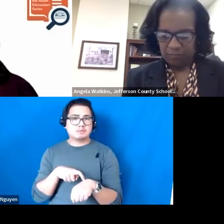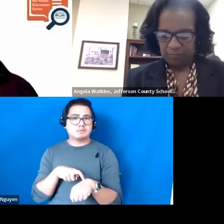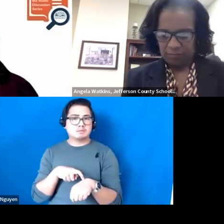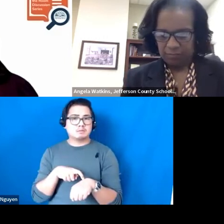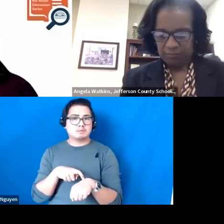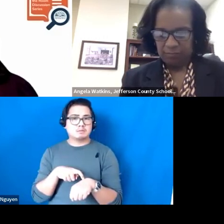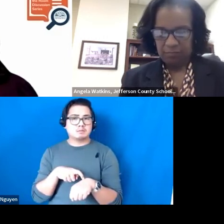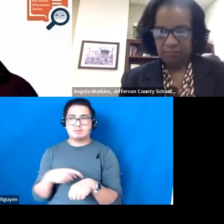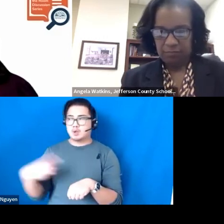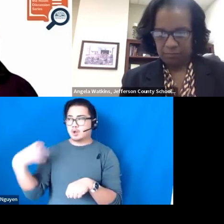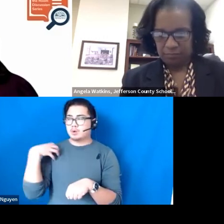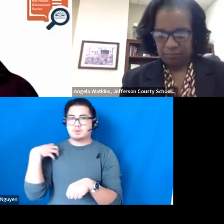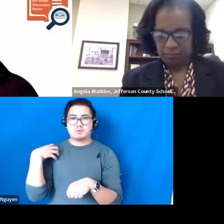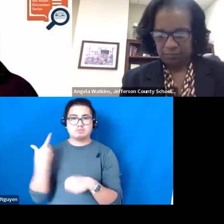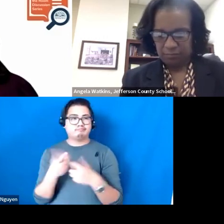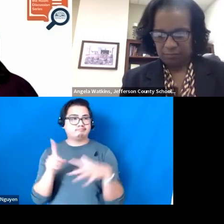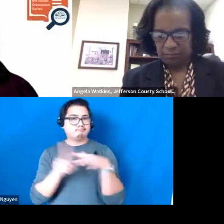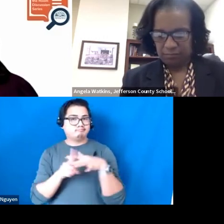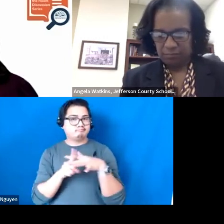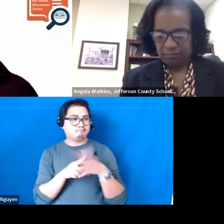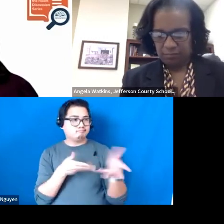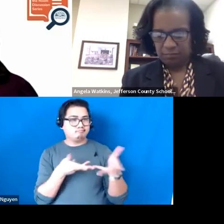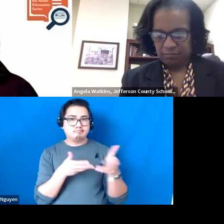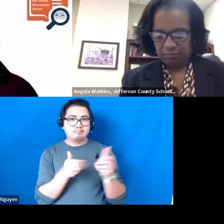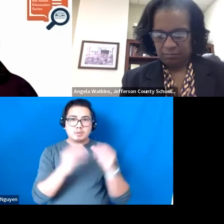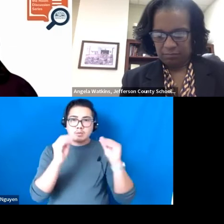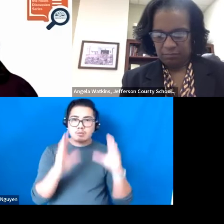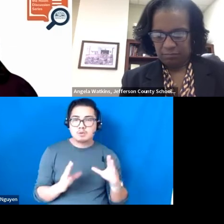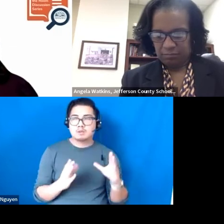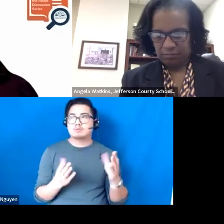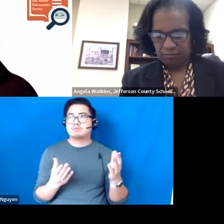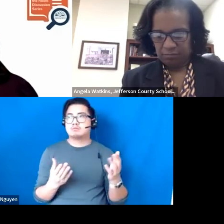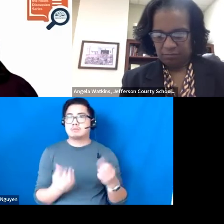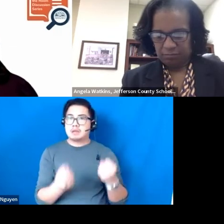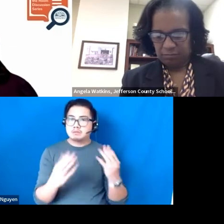you want your coaches to interact with teachers and the number of teachers that they are going